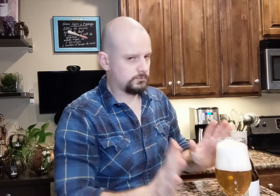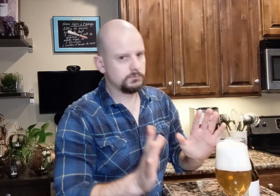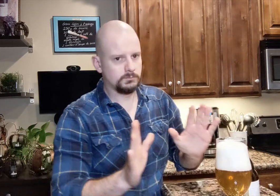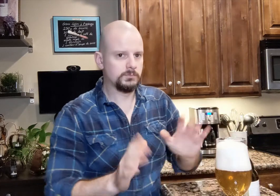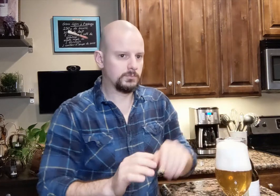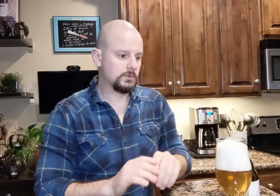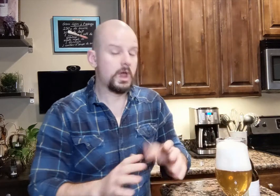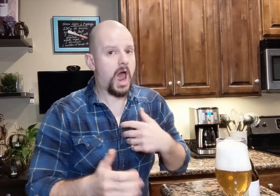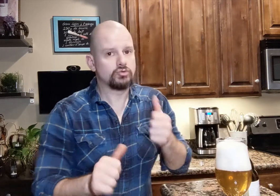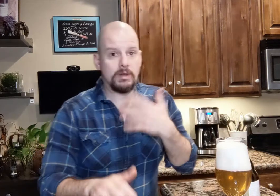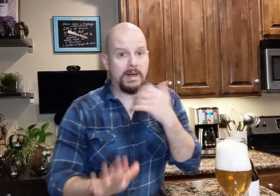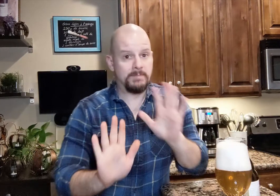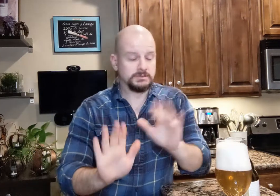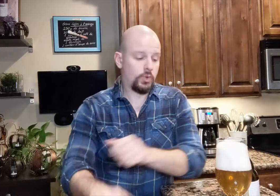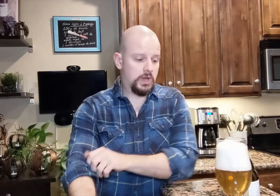Yeah, I tried my best.